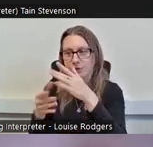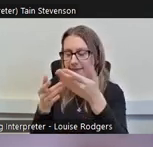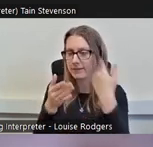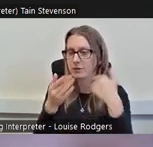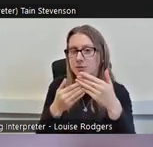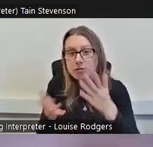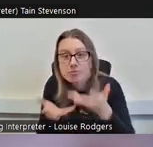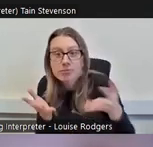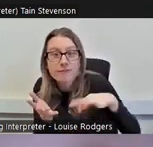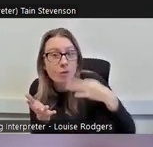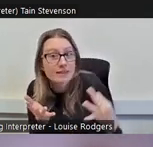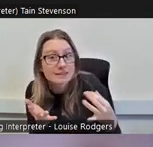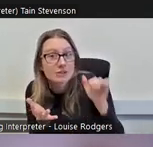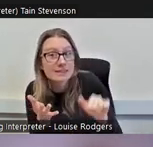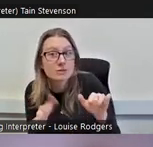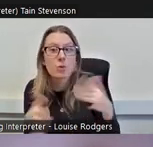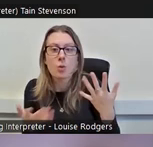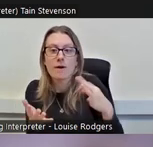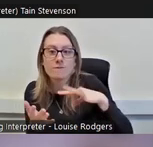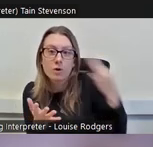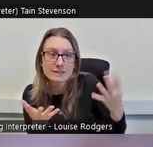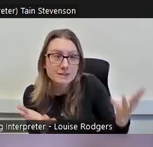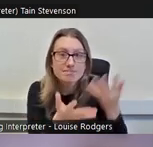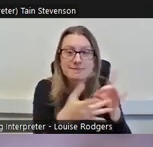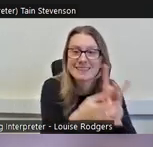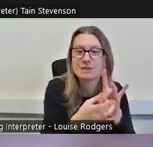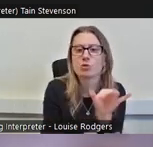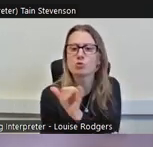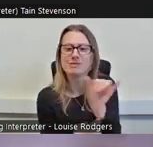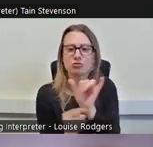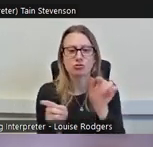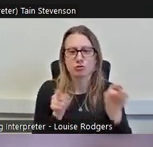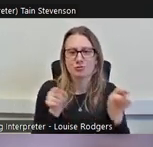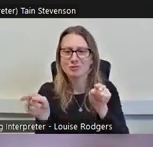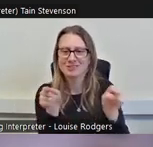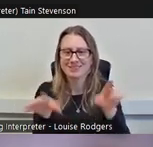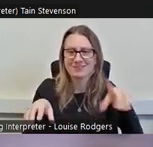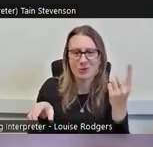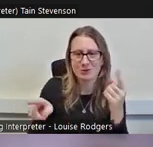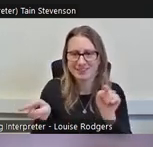or does volunteering encourage engagement with historic environment? But we see real strong